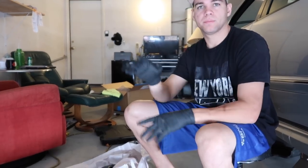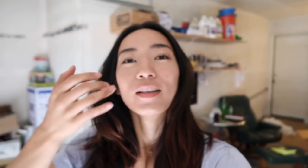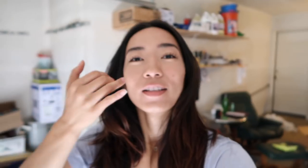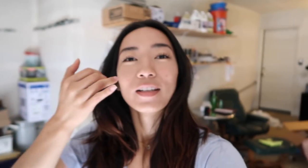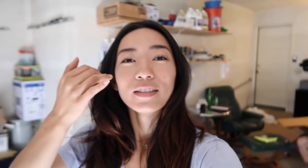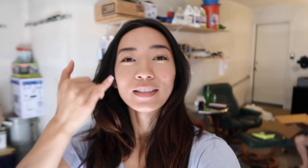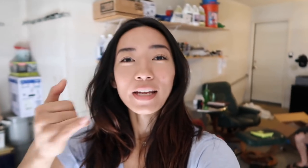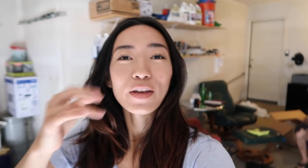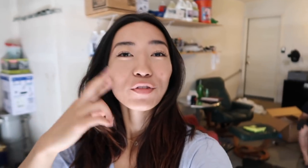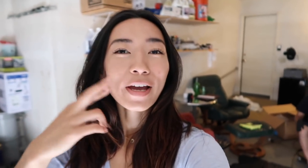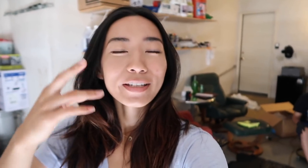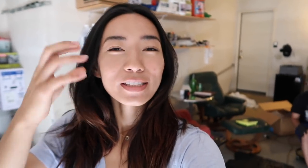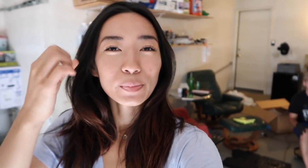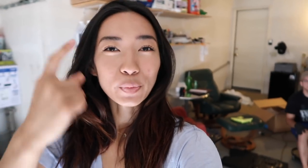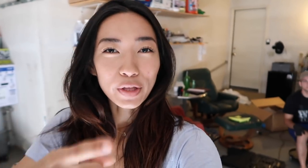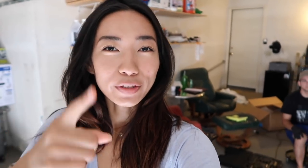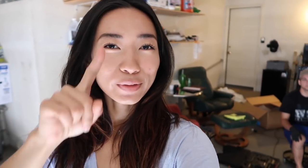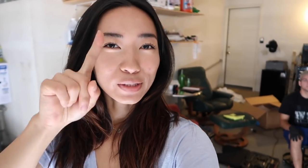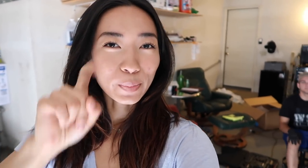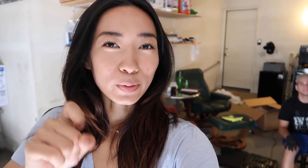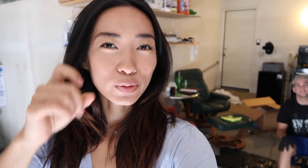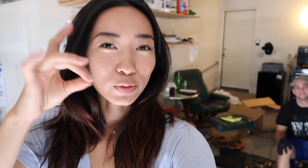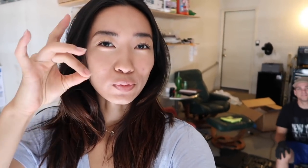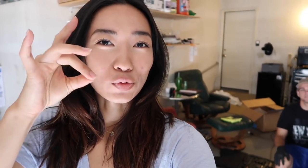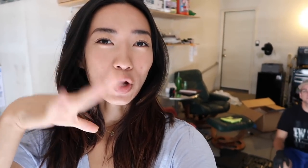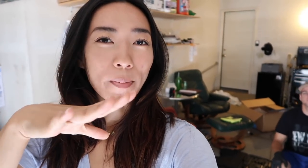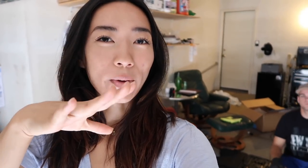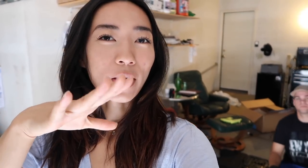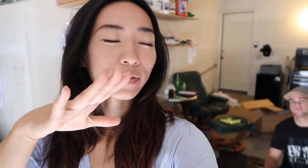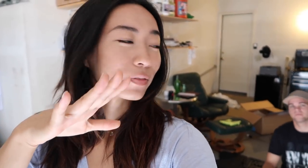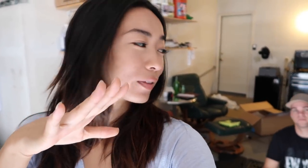E: today Ryan's brother was suppose to drop off